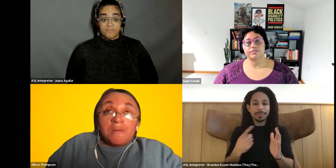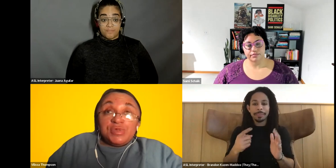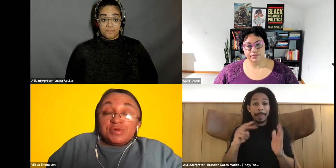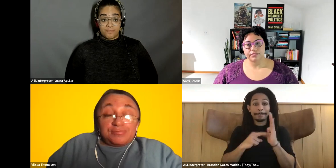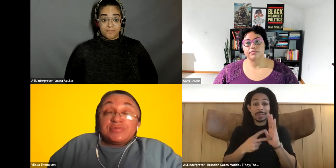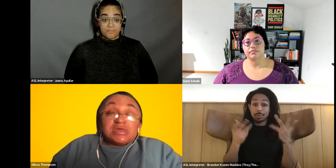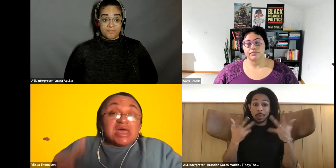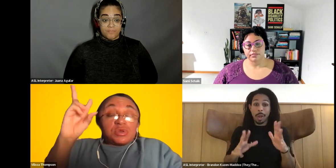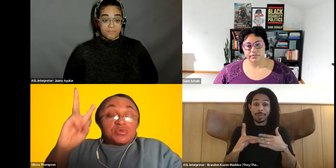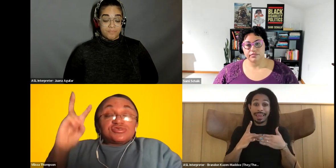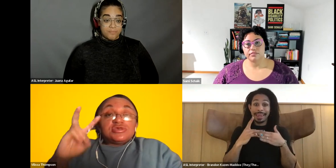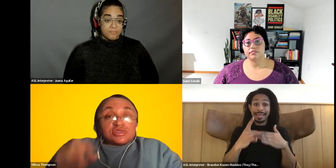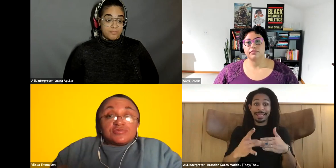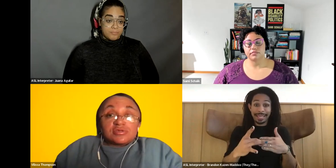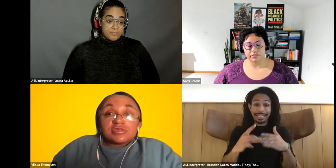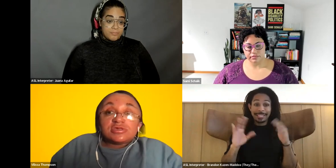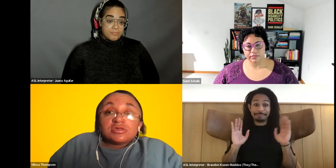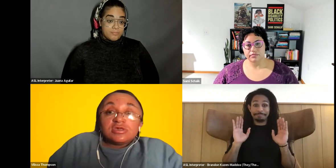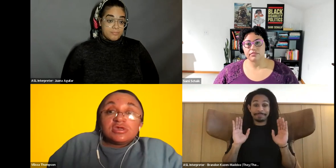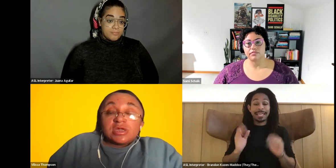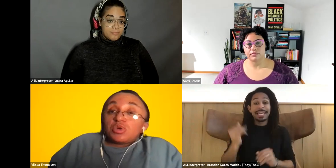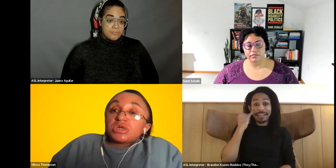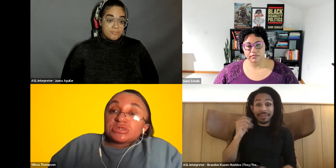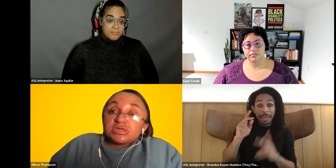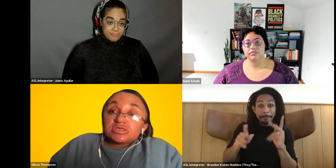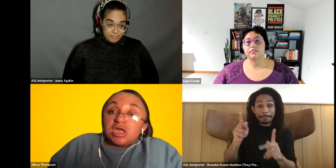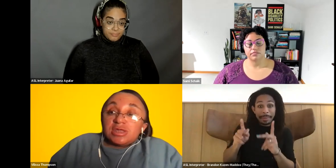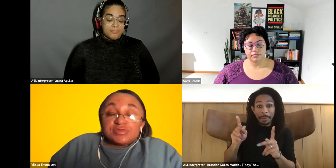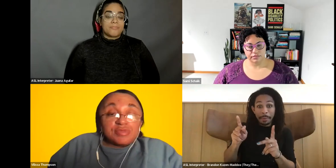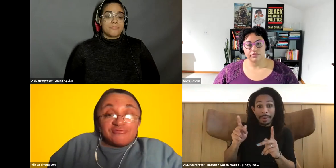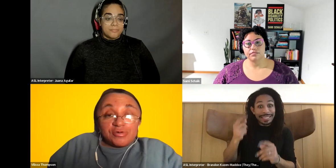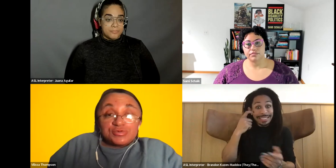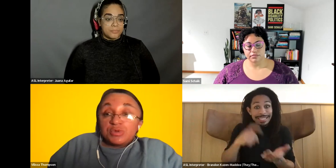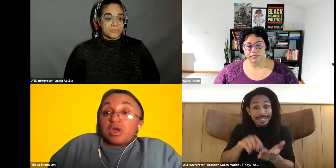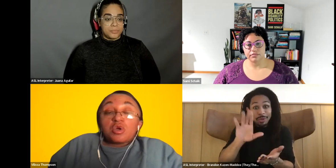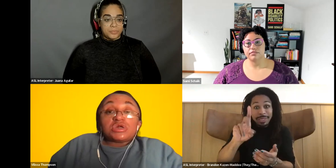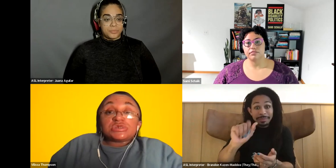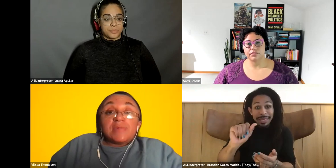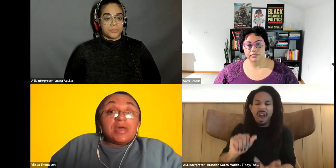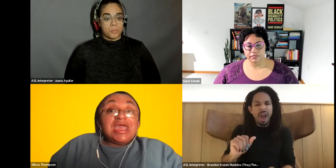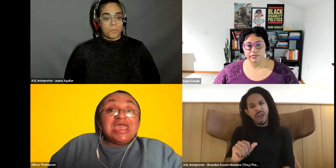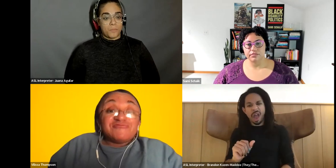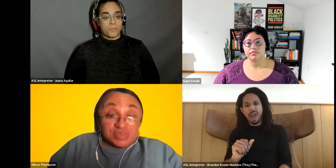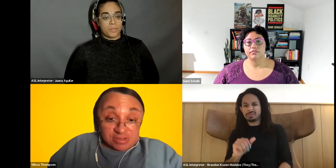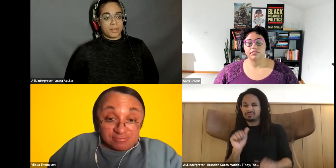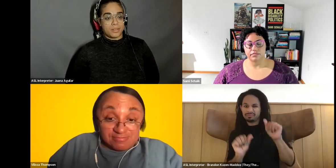Vilissa Thompson: these people people cannot see your disability, they question it, and as black folks, you know, we are a question about everything.